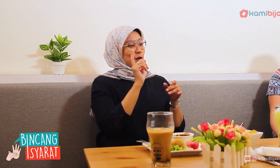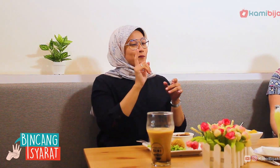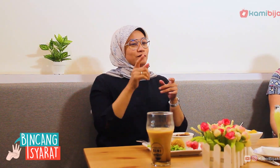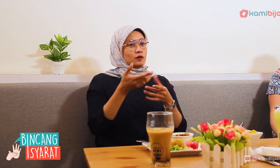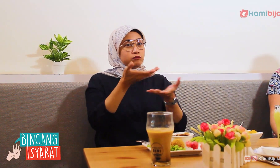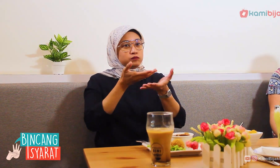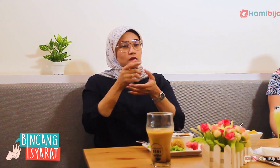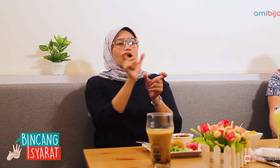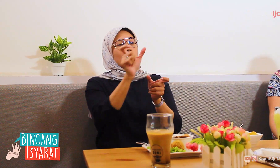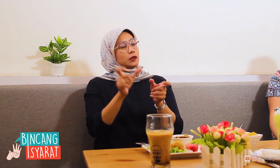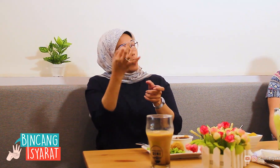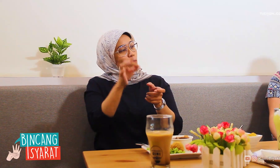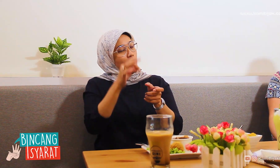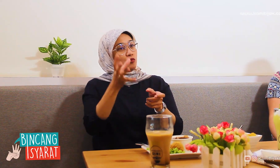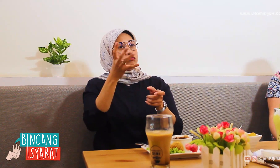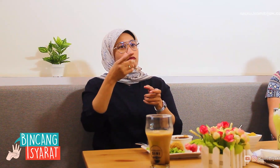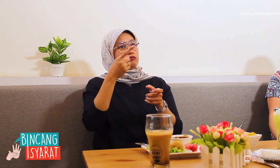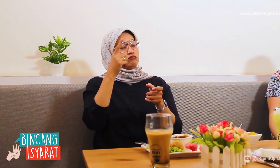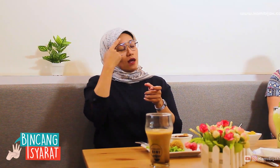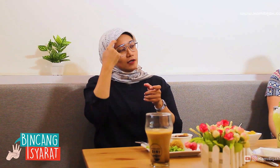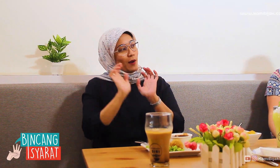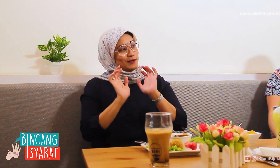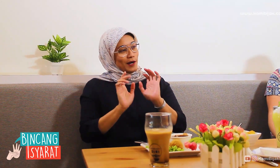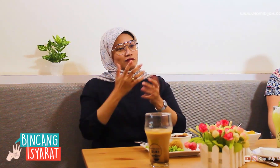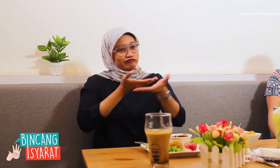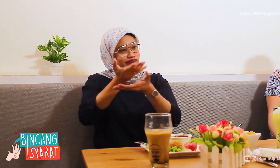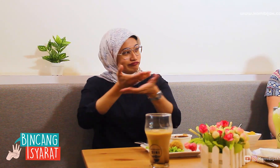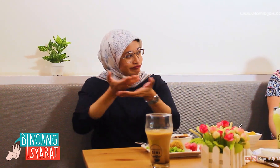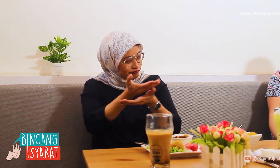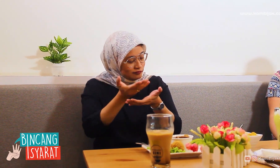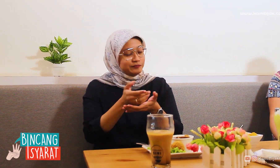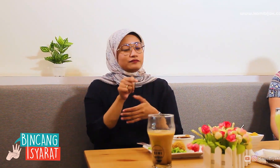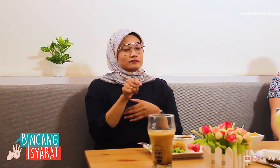when socializing, there are new and many signaling words. So learn a lot from it.